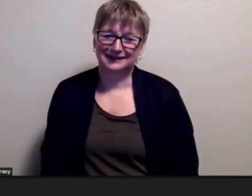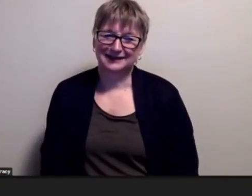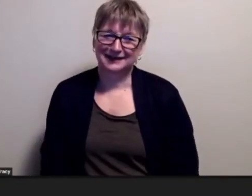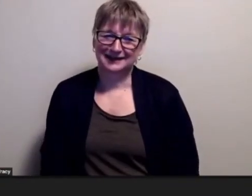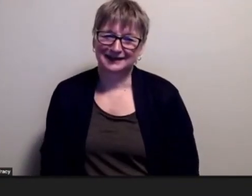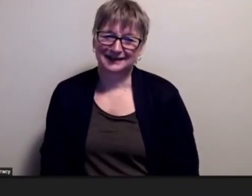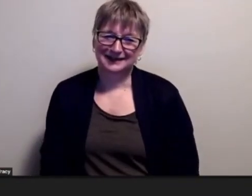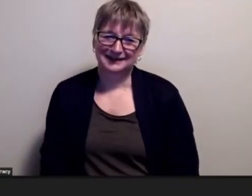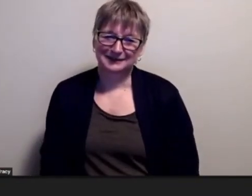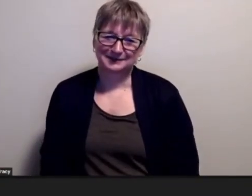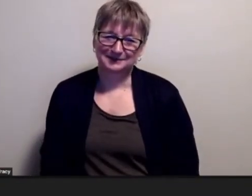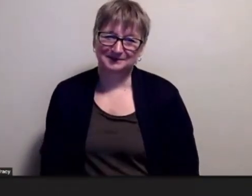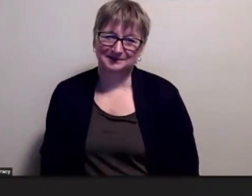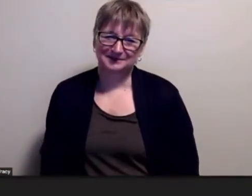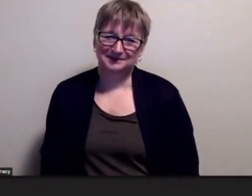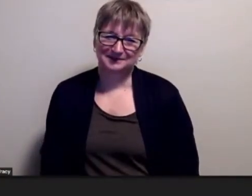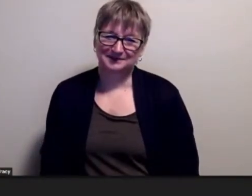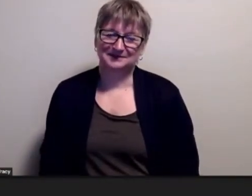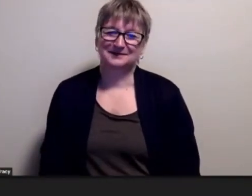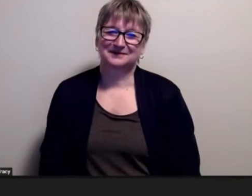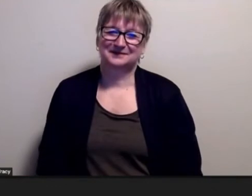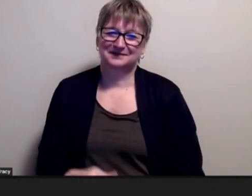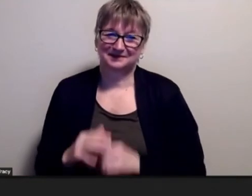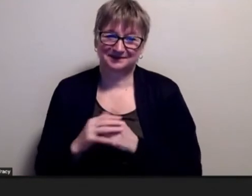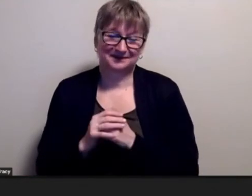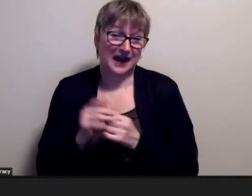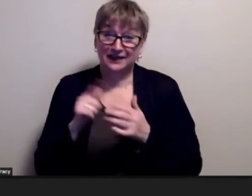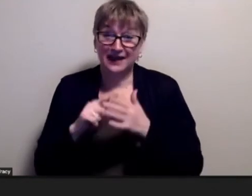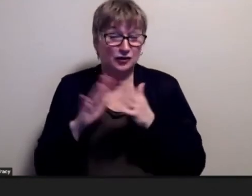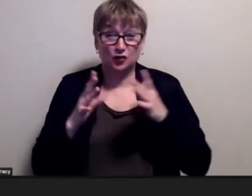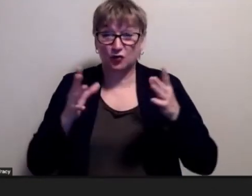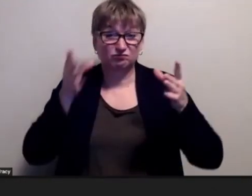you know and that he retained all that information like but both teachers don't